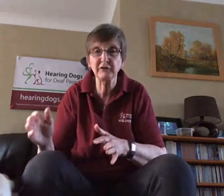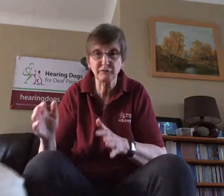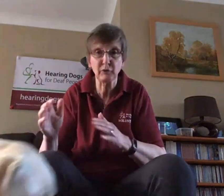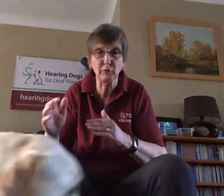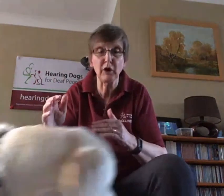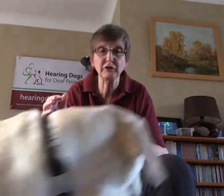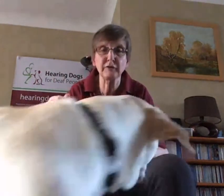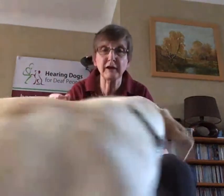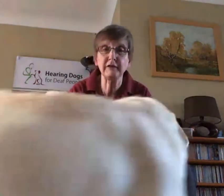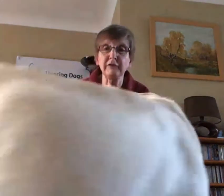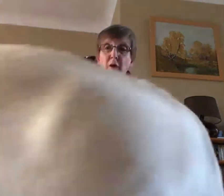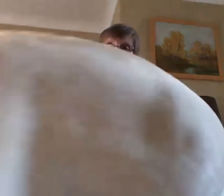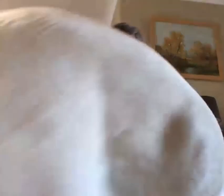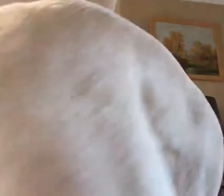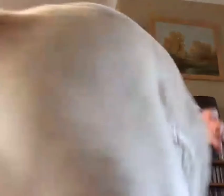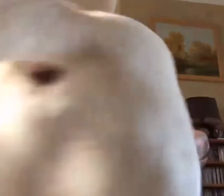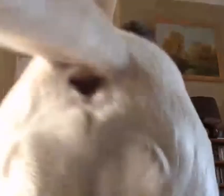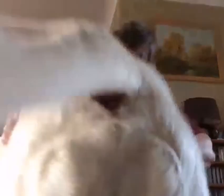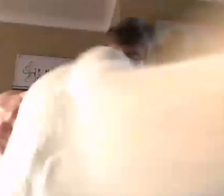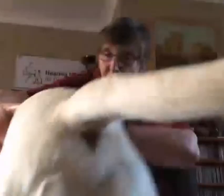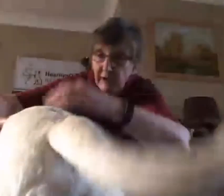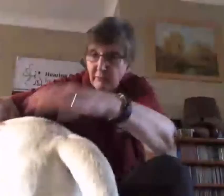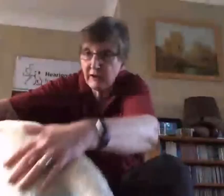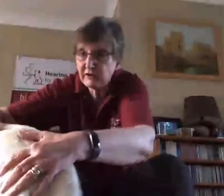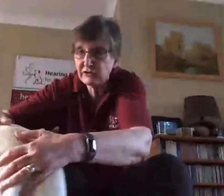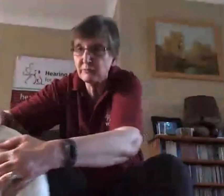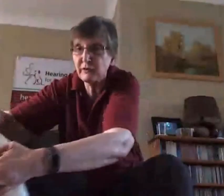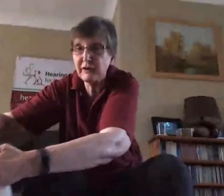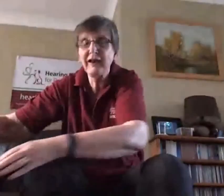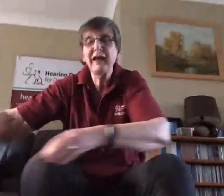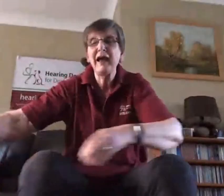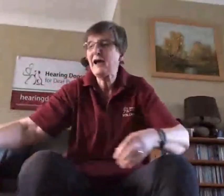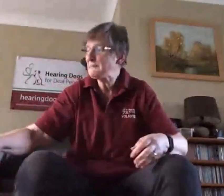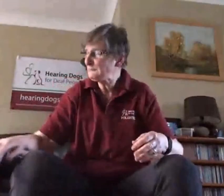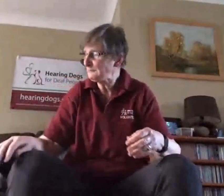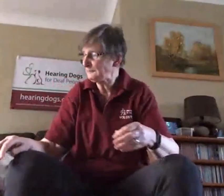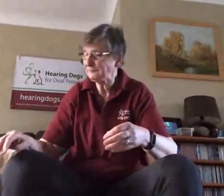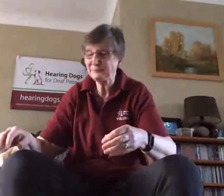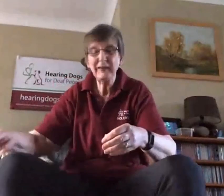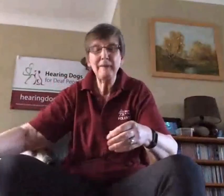will work directly for that one person.